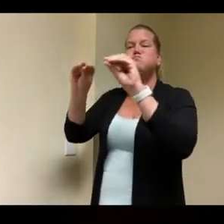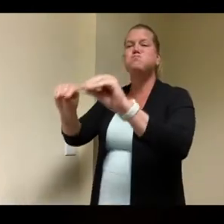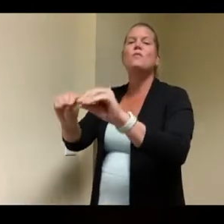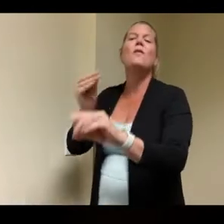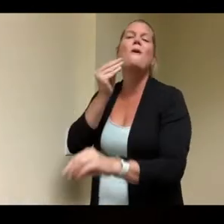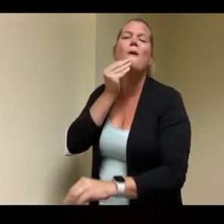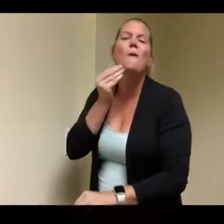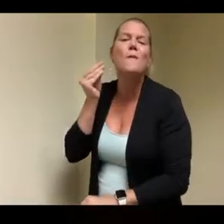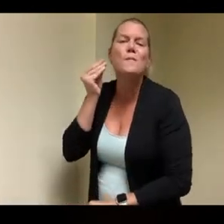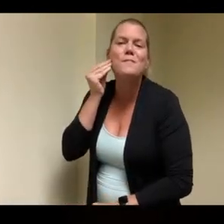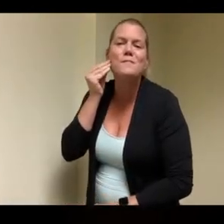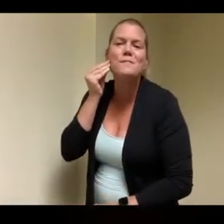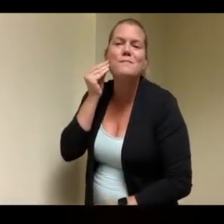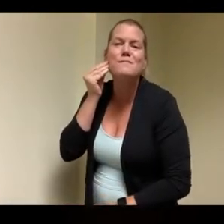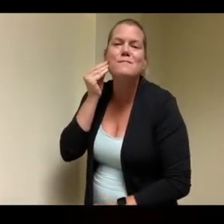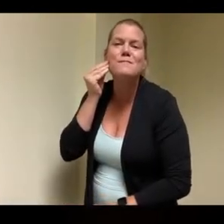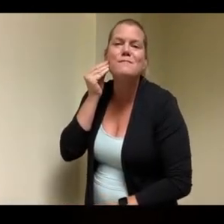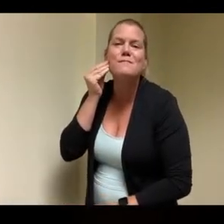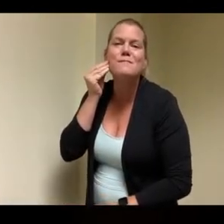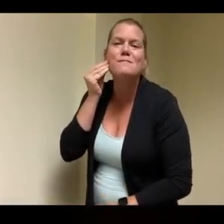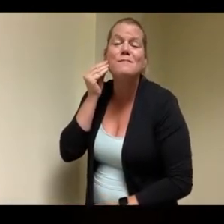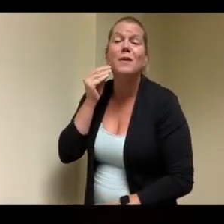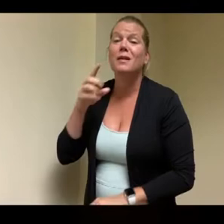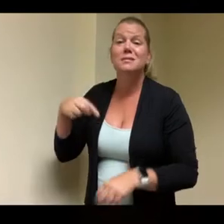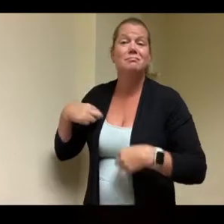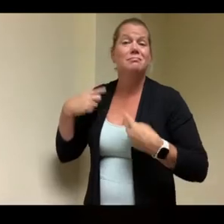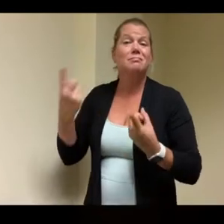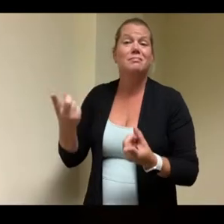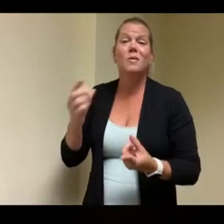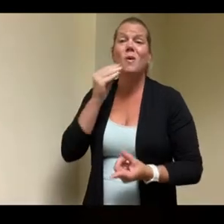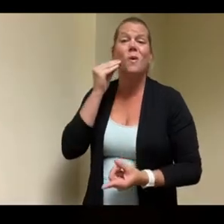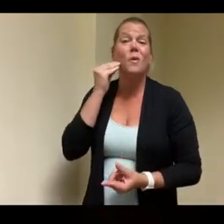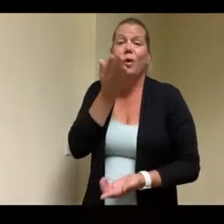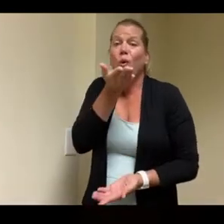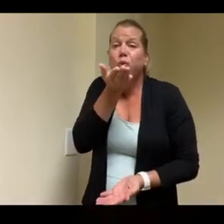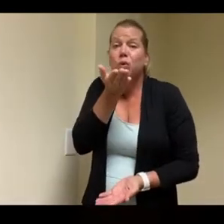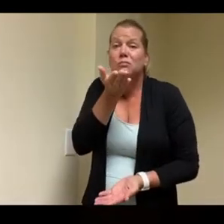unfortunately she hasn't had a home uh to go to and the next step will be